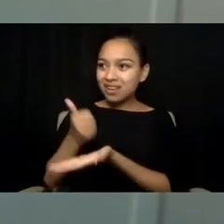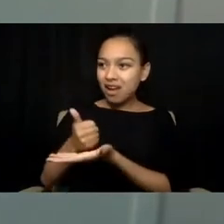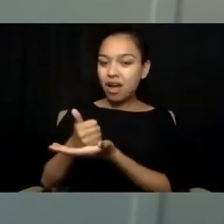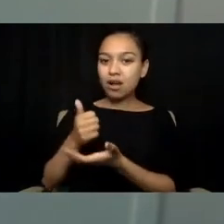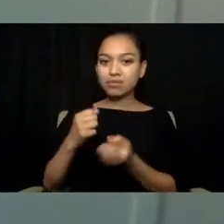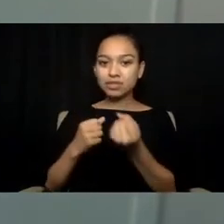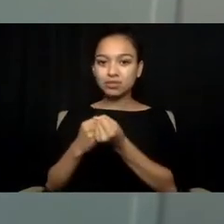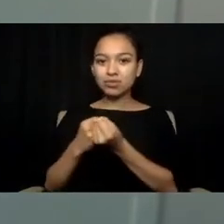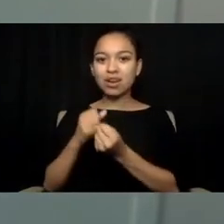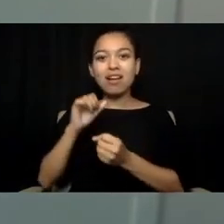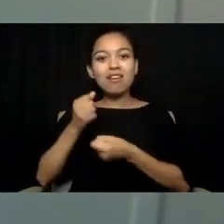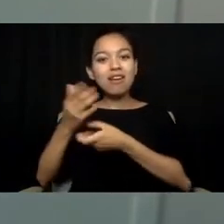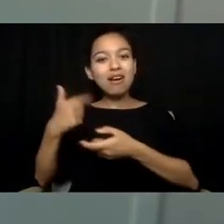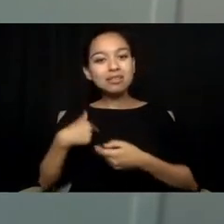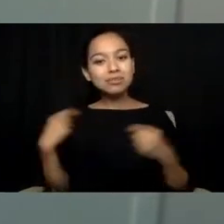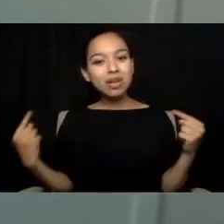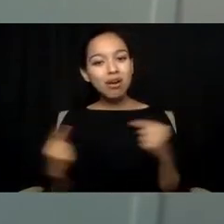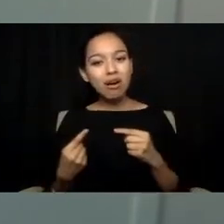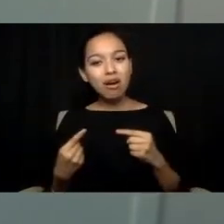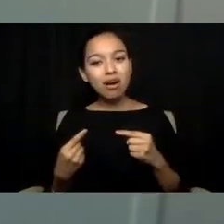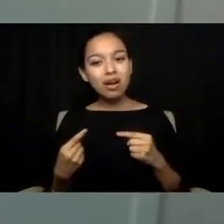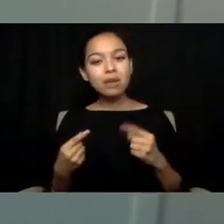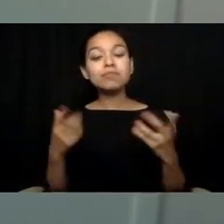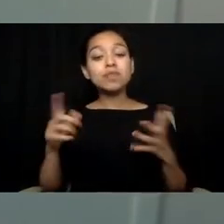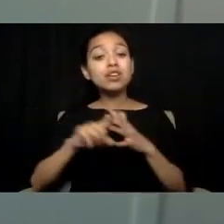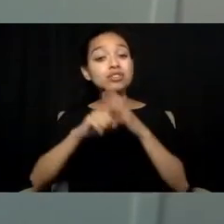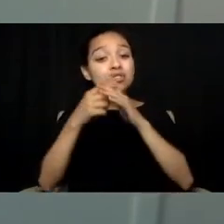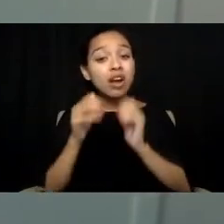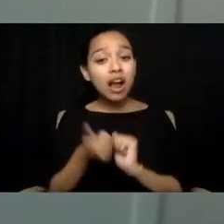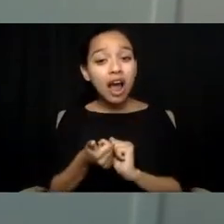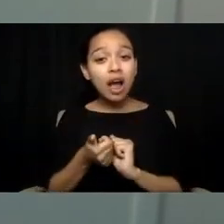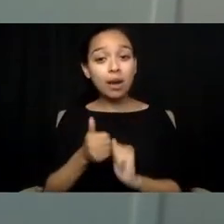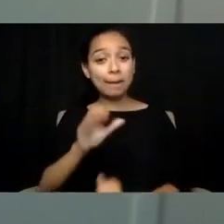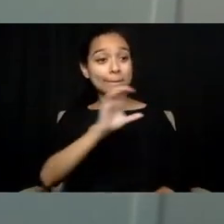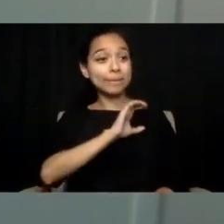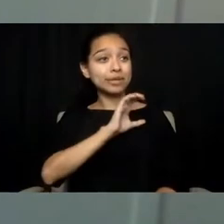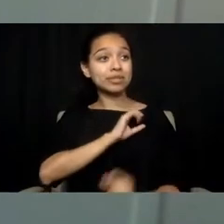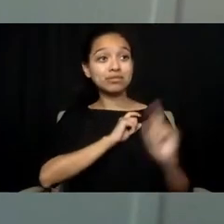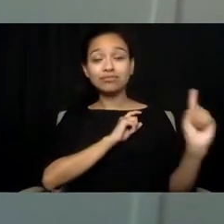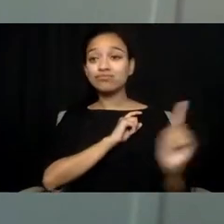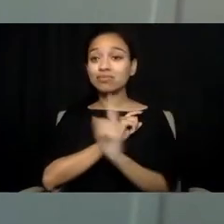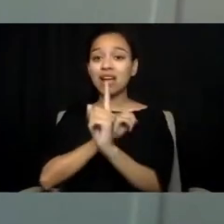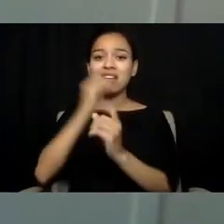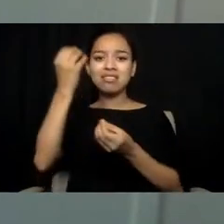started off by the policemen directing me where to stand so I would be safe